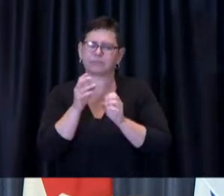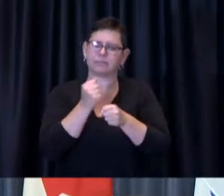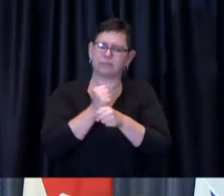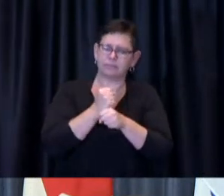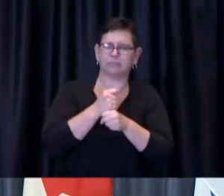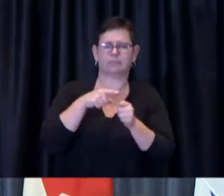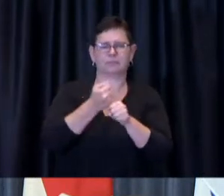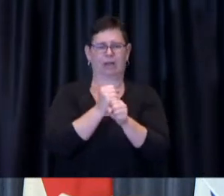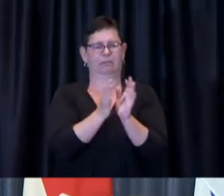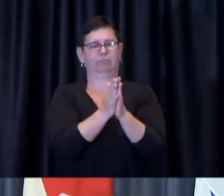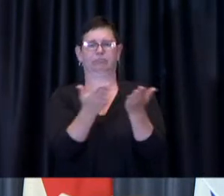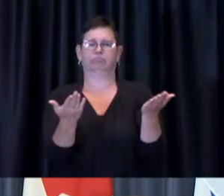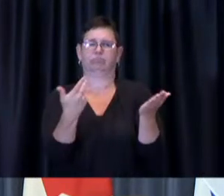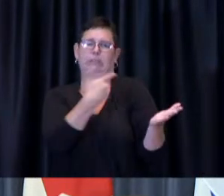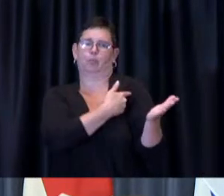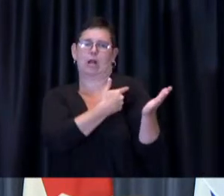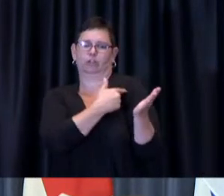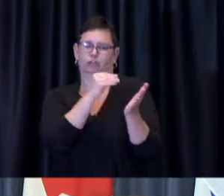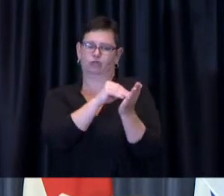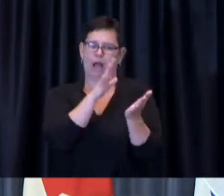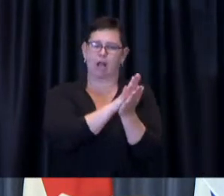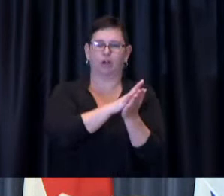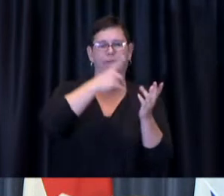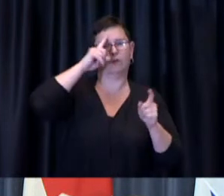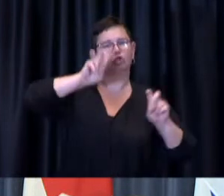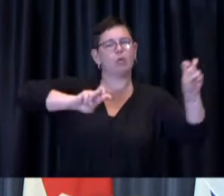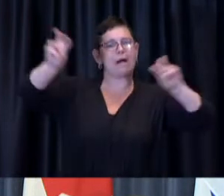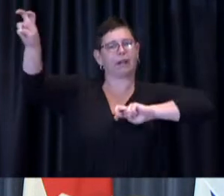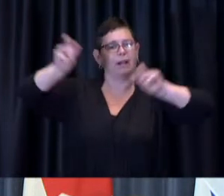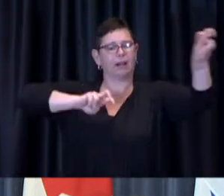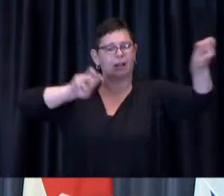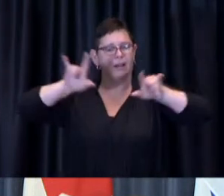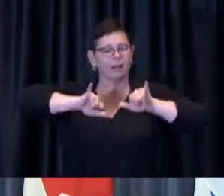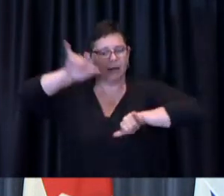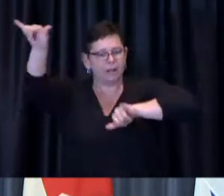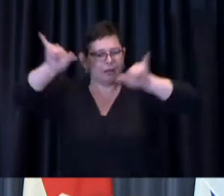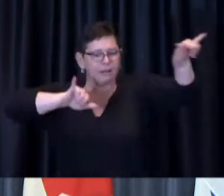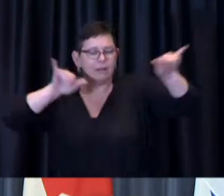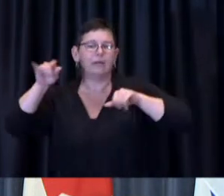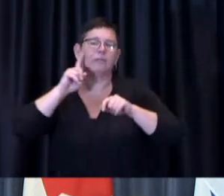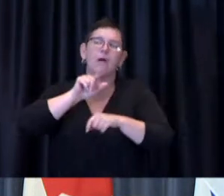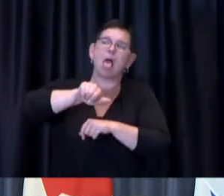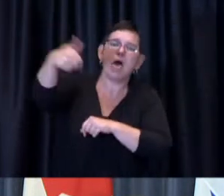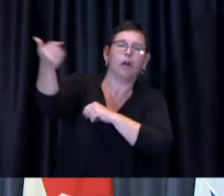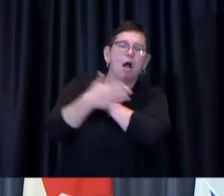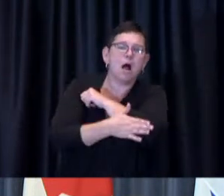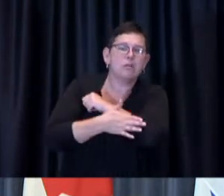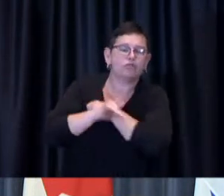may be traveling and going to a country who would require proof of vaccination but we also know the